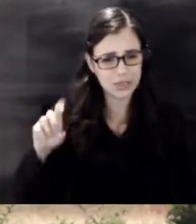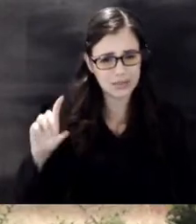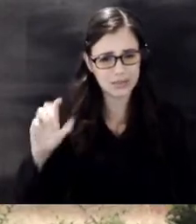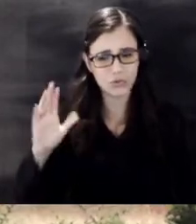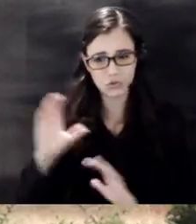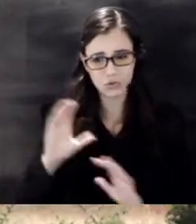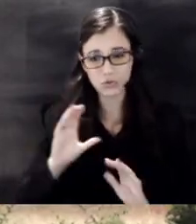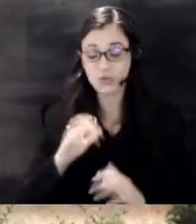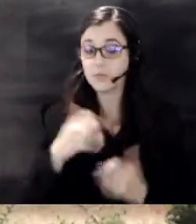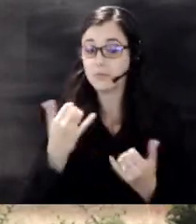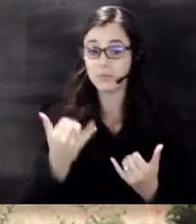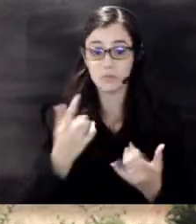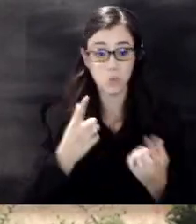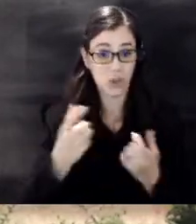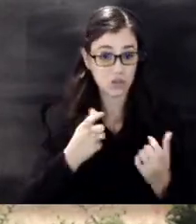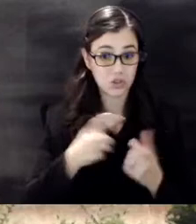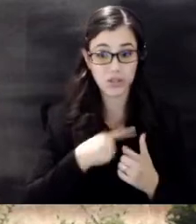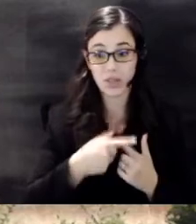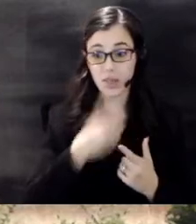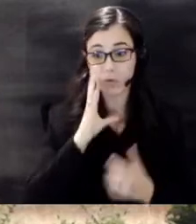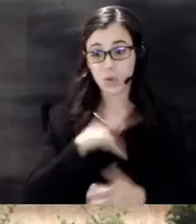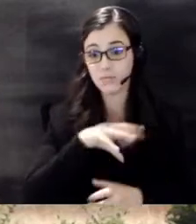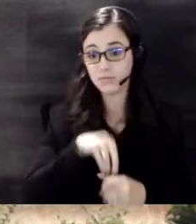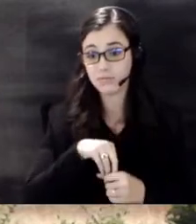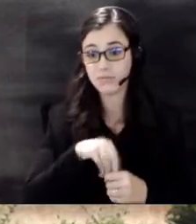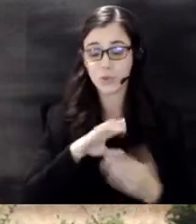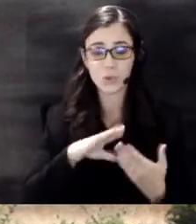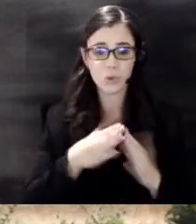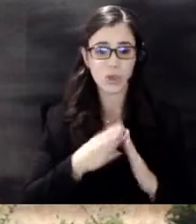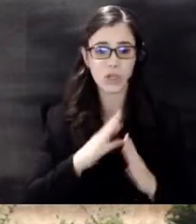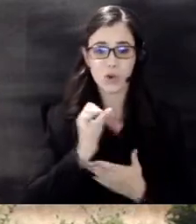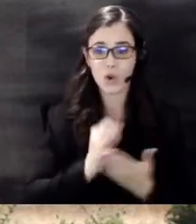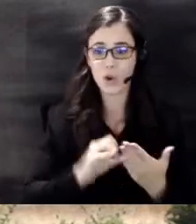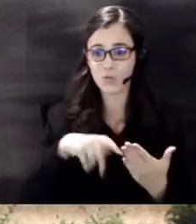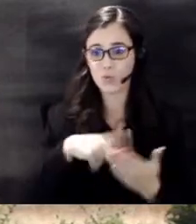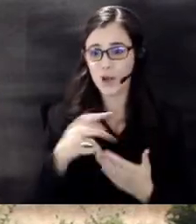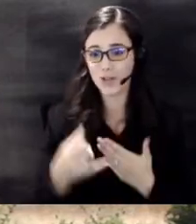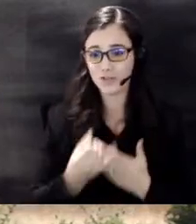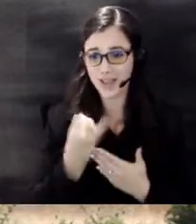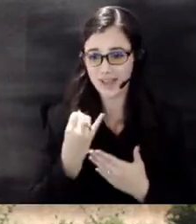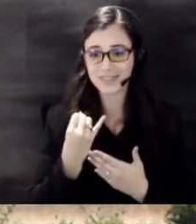then I believe we're going to take part in the community art project at our Media Partners and